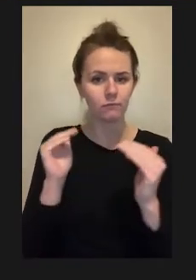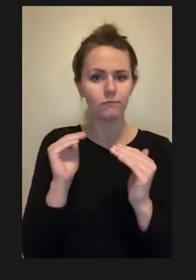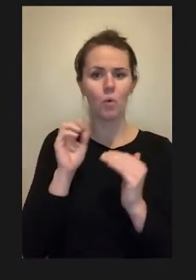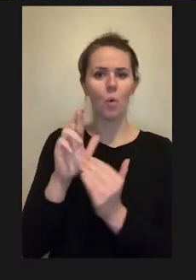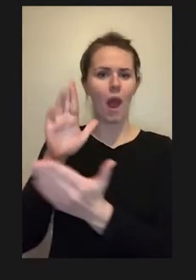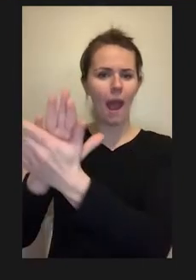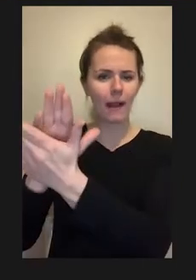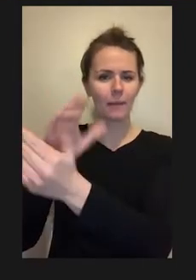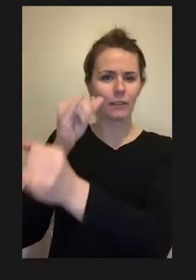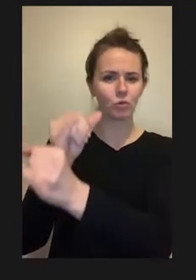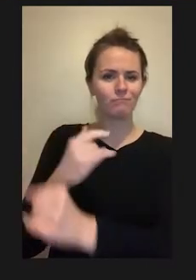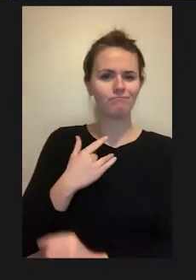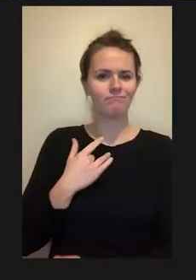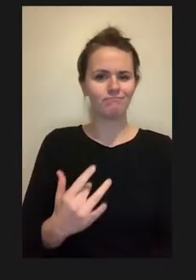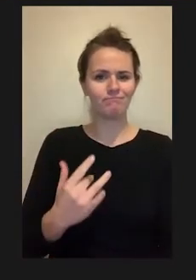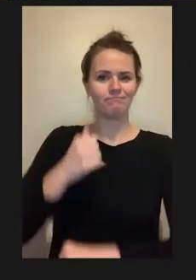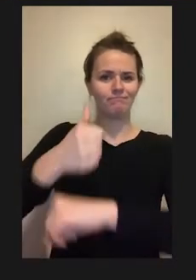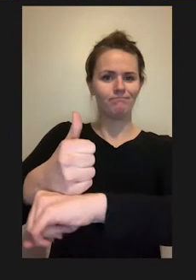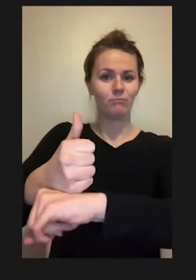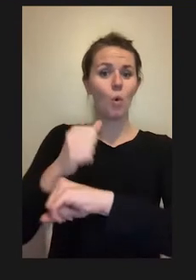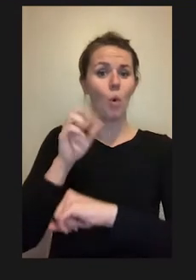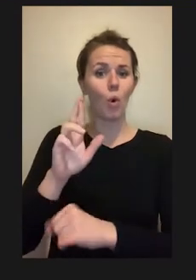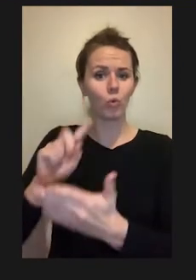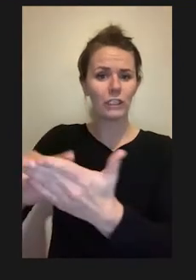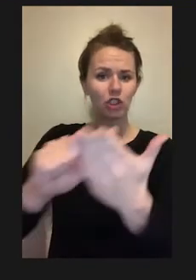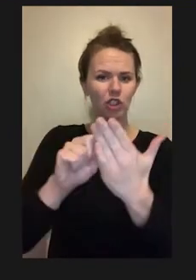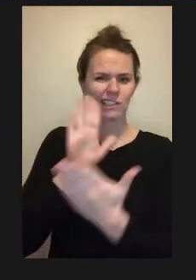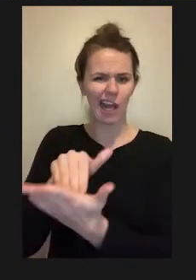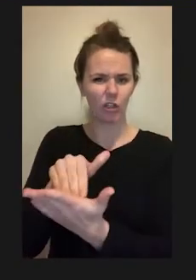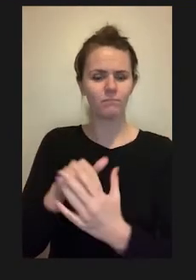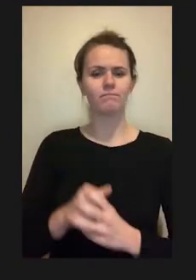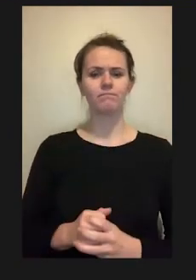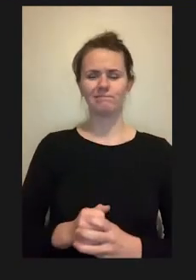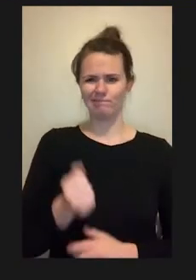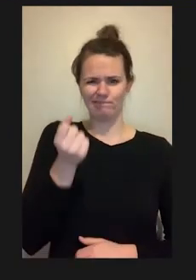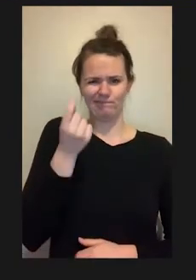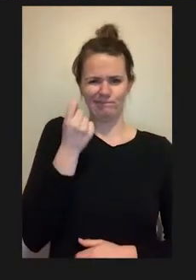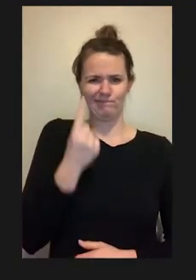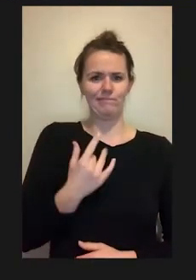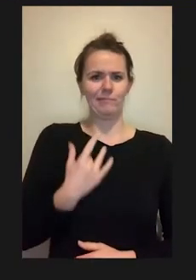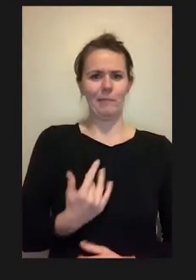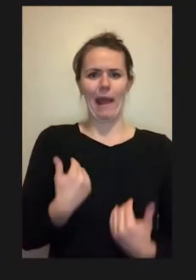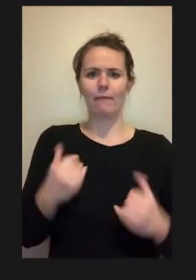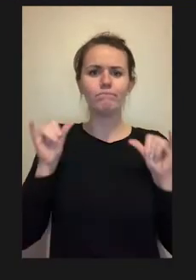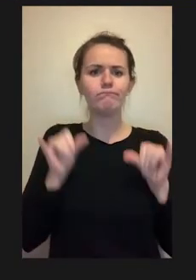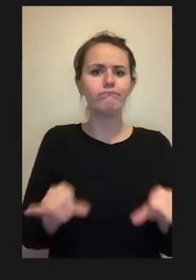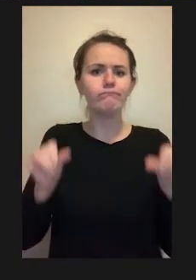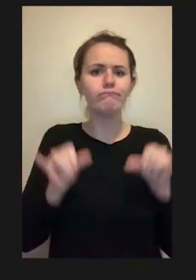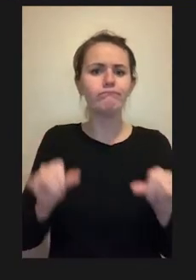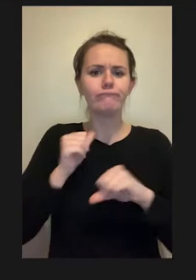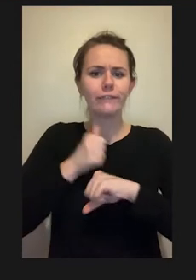country. They typically have similar features and fixtures:sinks, fume hoods, cabinets, lamps,